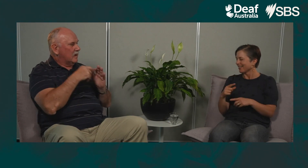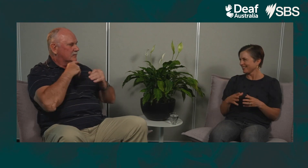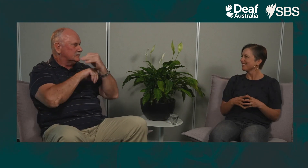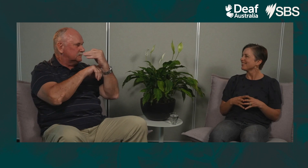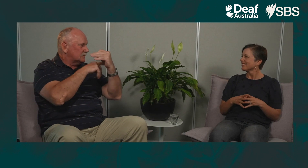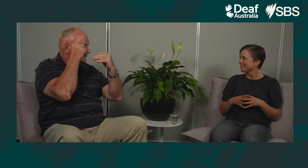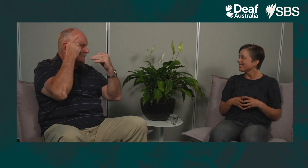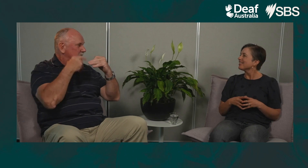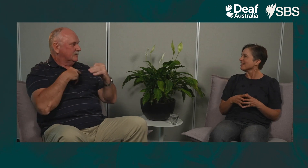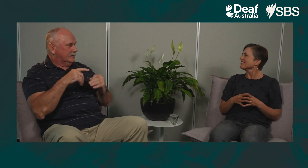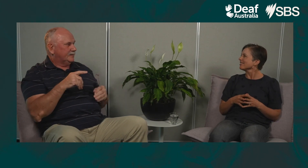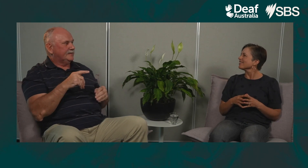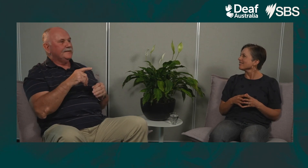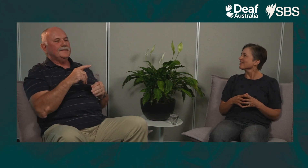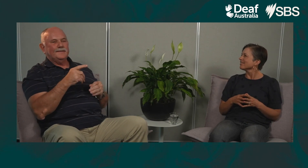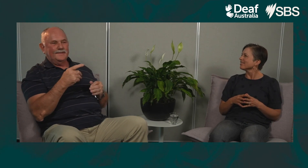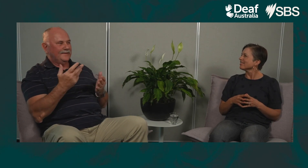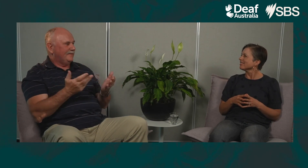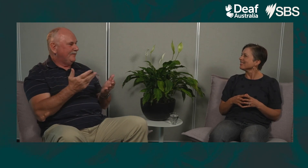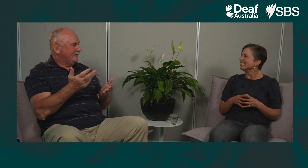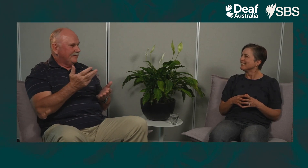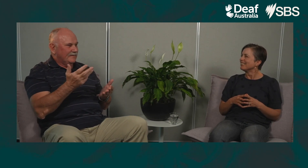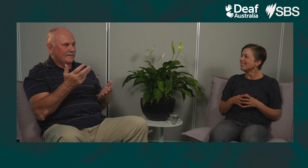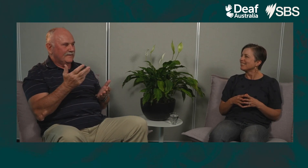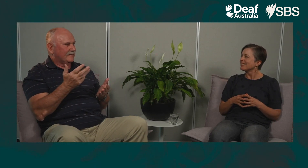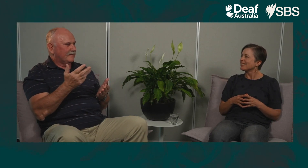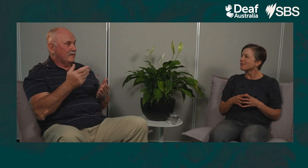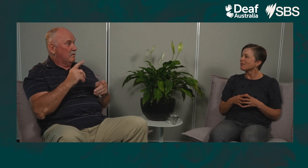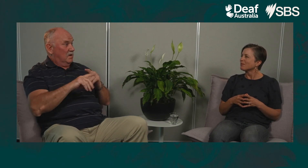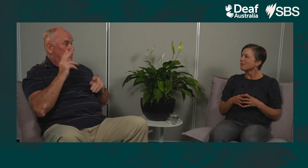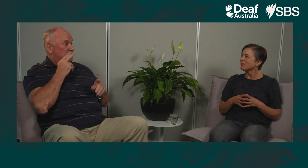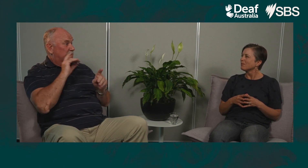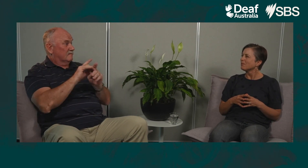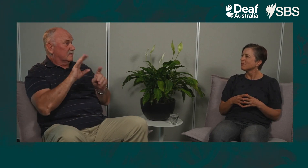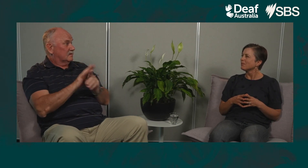I would show my watch to them on my wrist